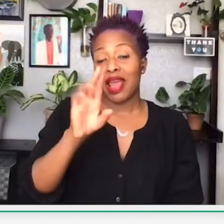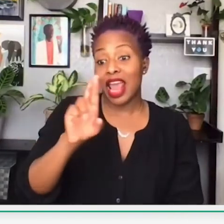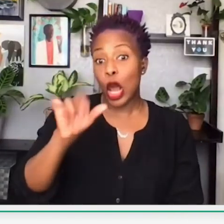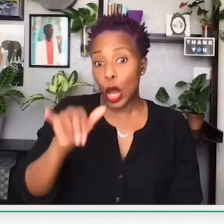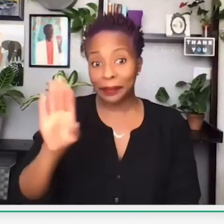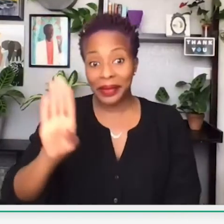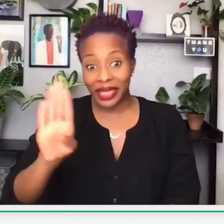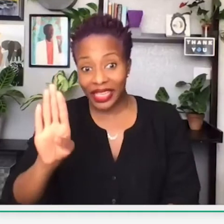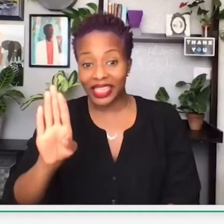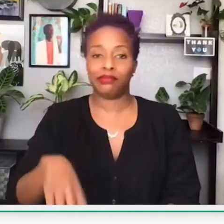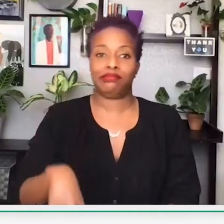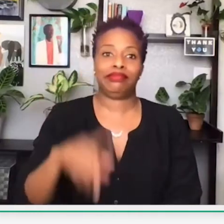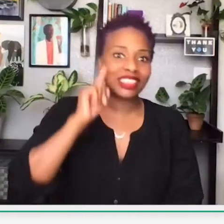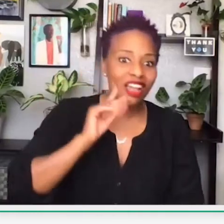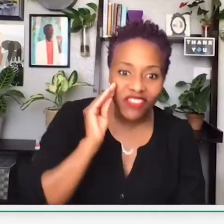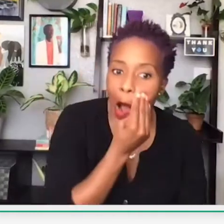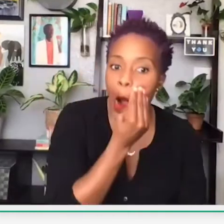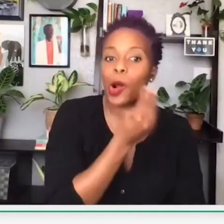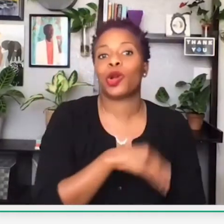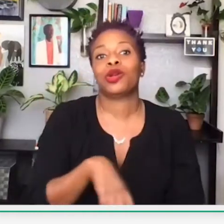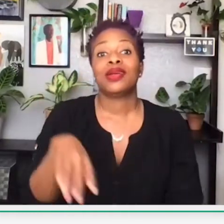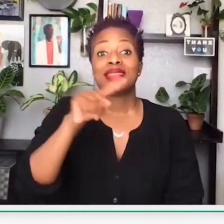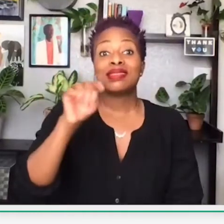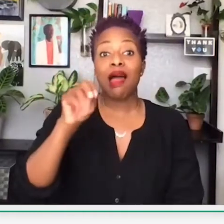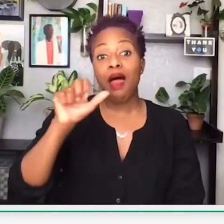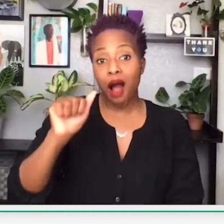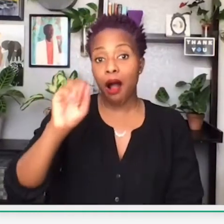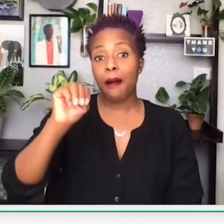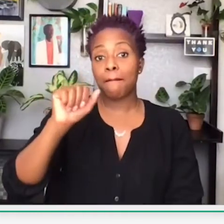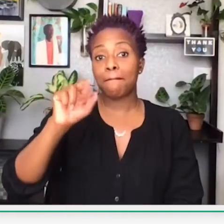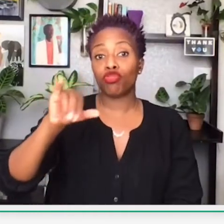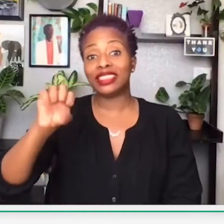And we’ll be sharing different black businesses, including